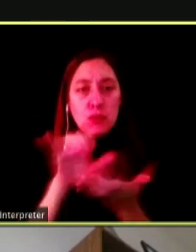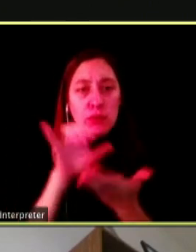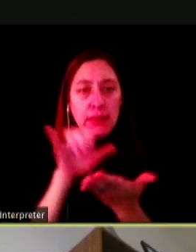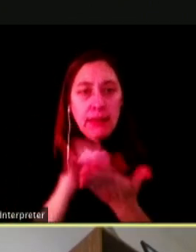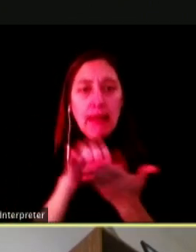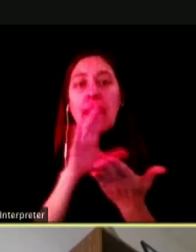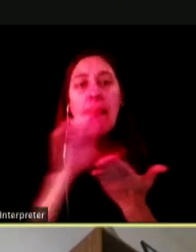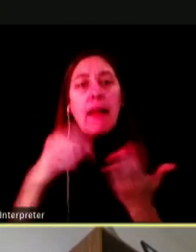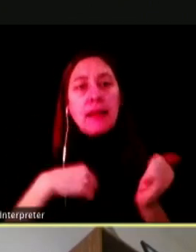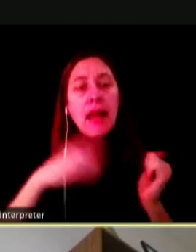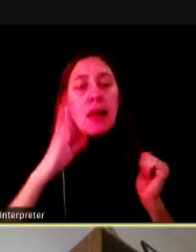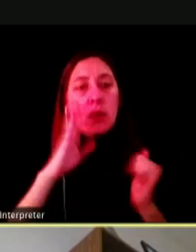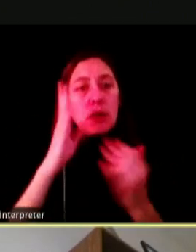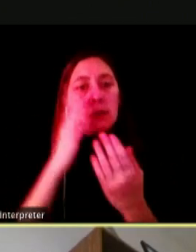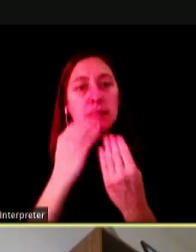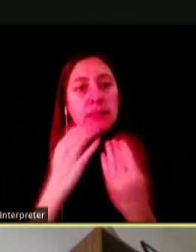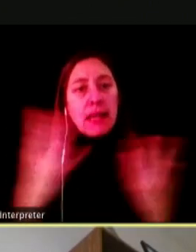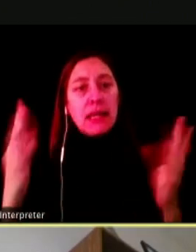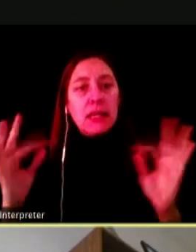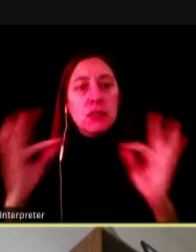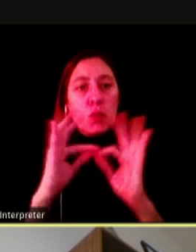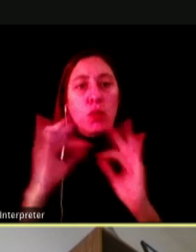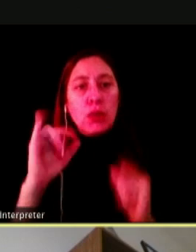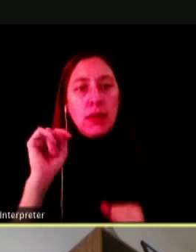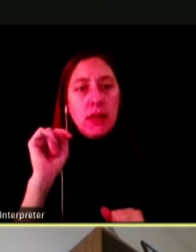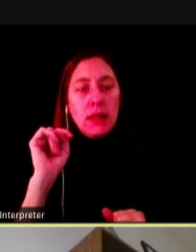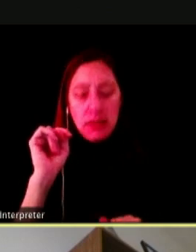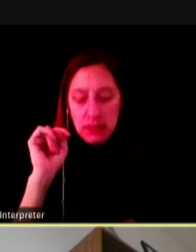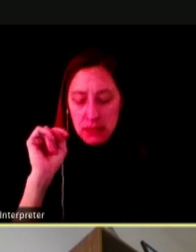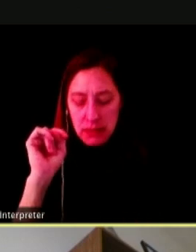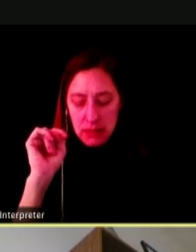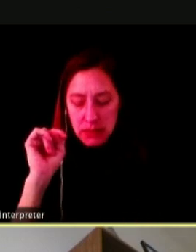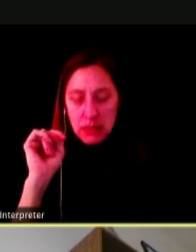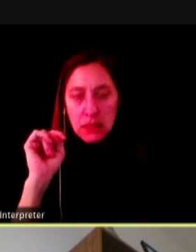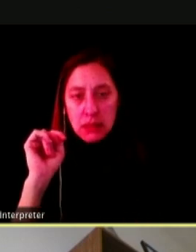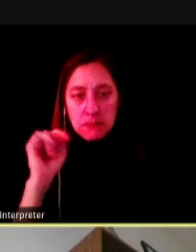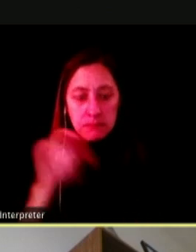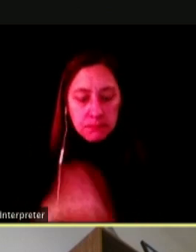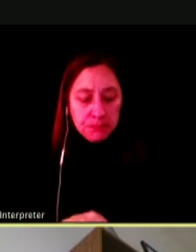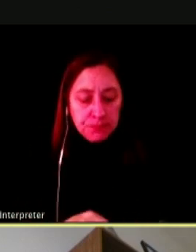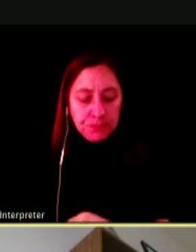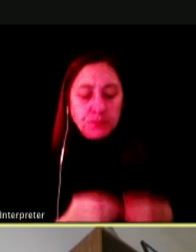I WILL SAY IT IS WORTH IT IN THE SENSE THAT YES, WE MAY LOSE THE FRIENDSHIP BUT IF YOU